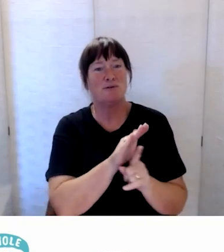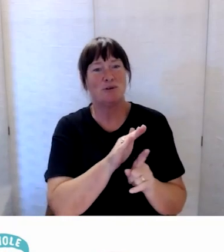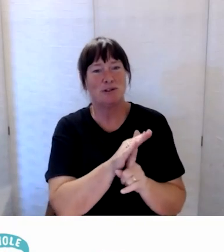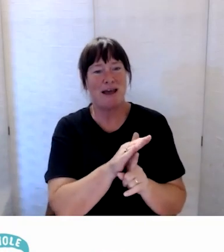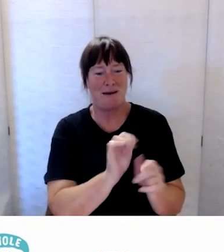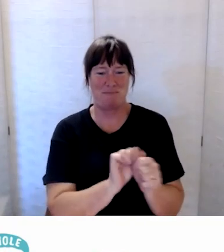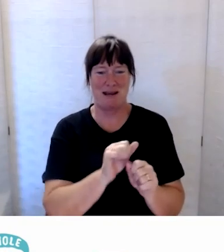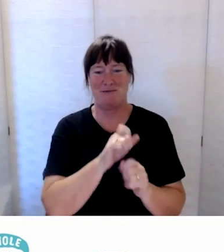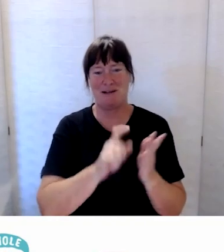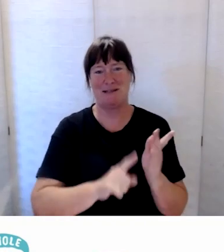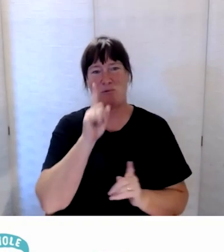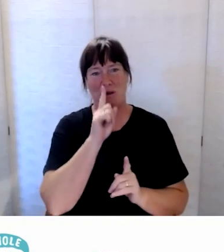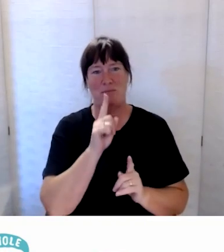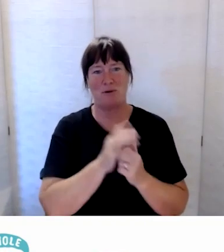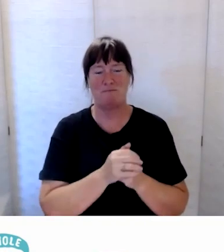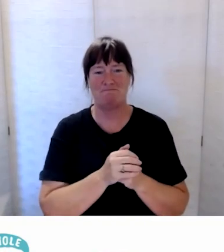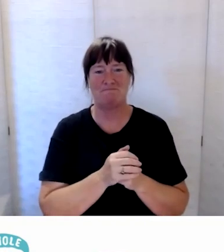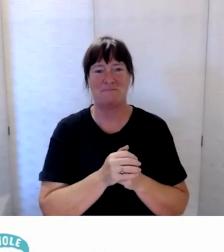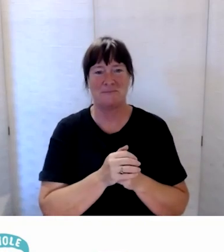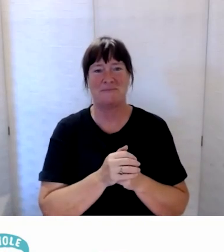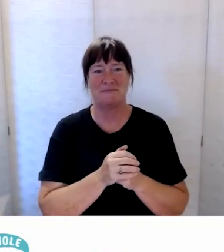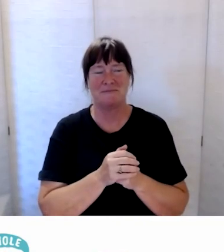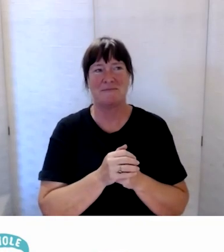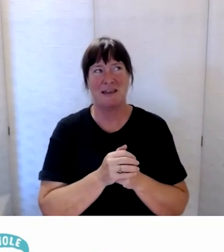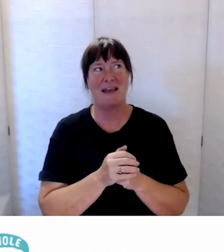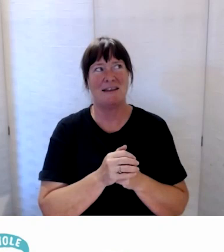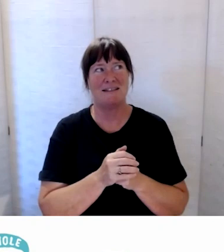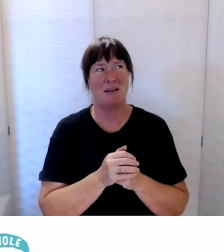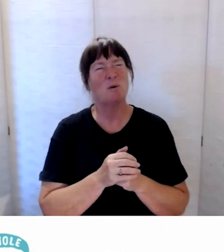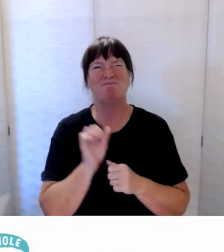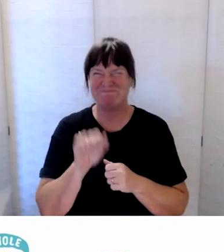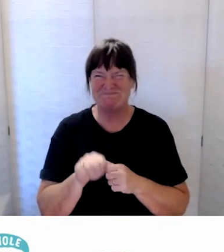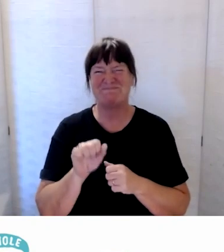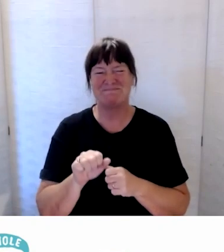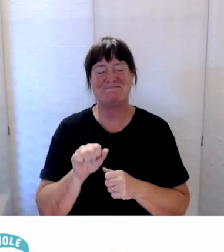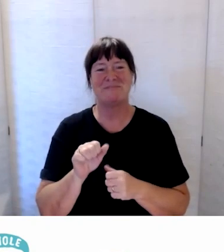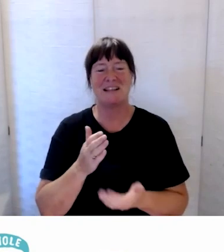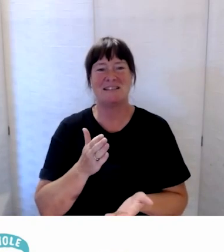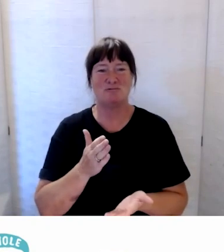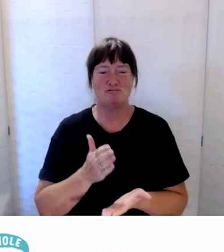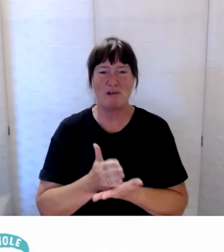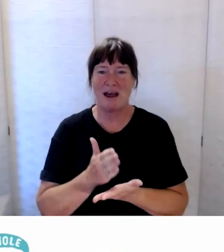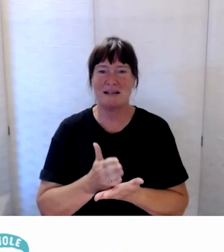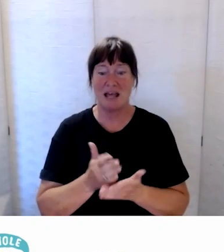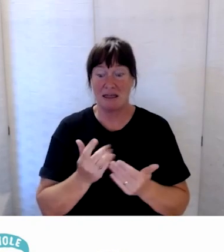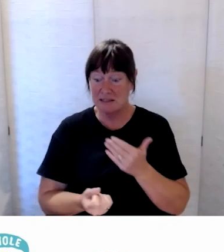And that really resonated, that, that’s right. We have an opportunity here, like we do in